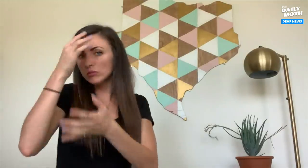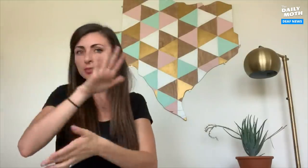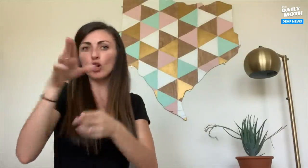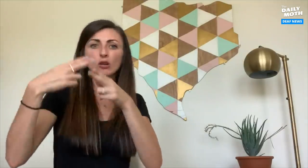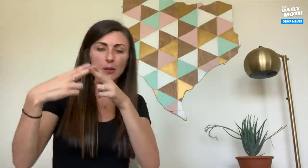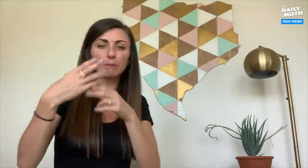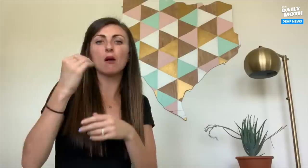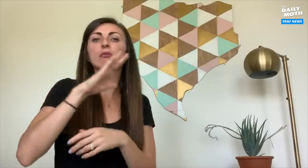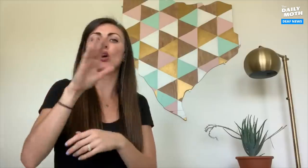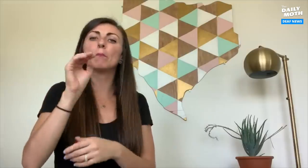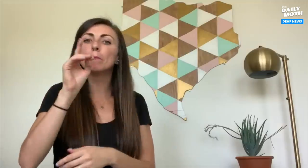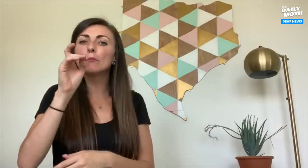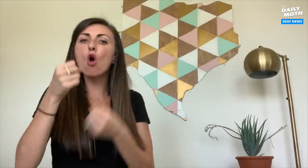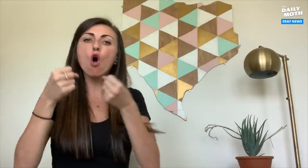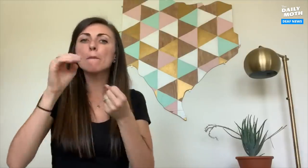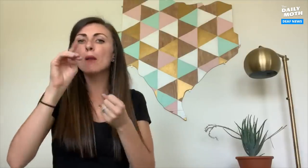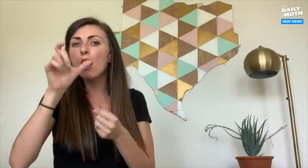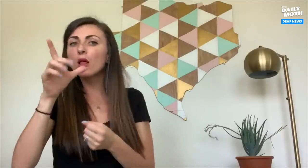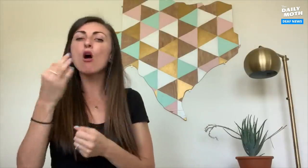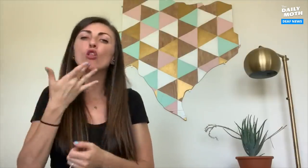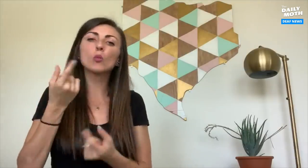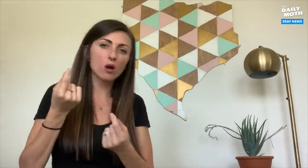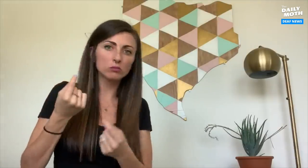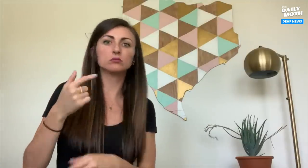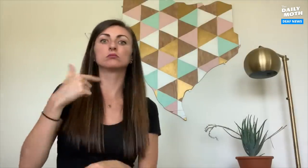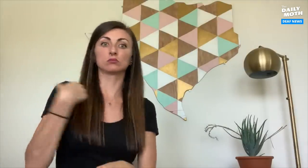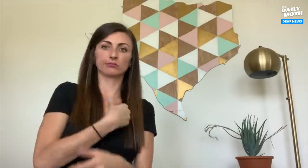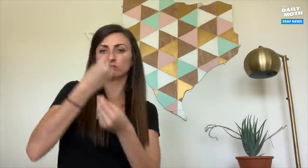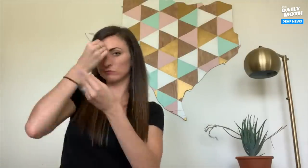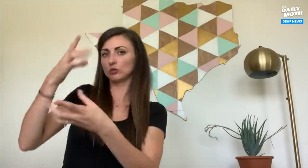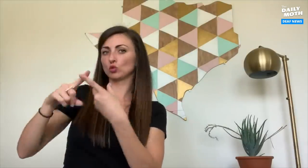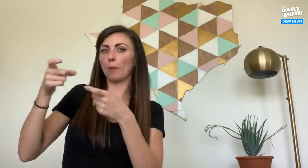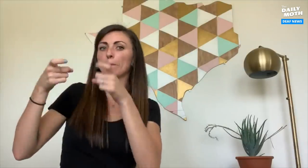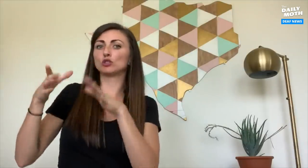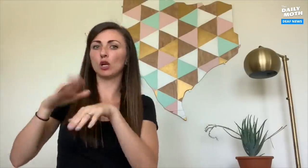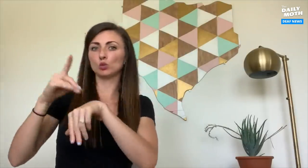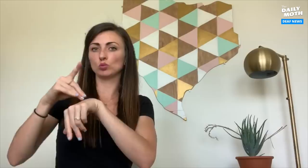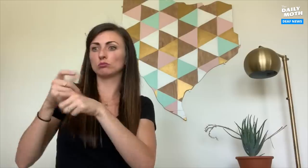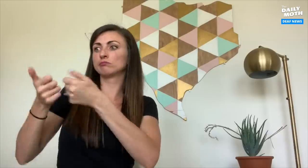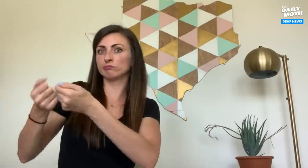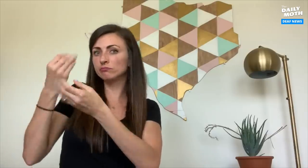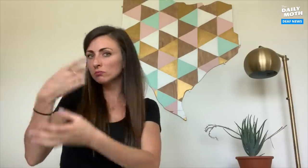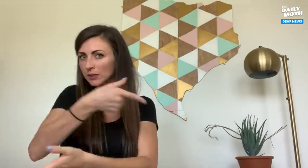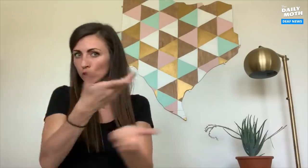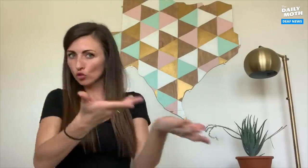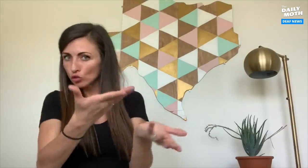informing us their names, their car model and color. Our staff would then inform our manager on duty that